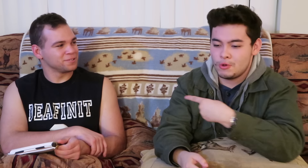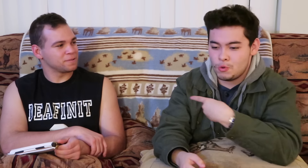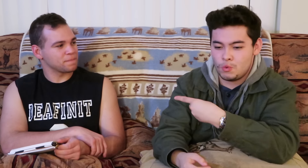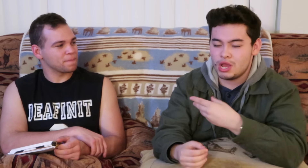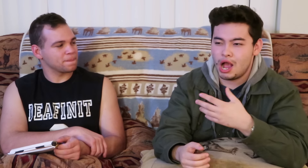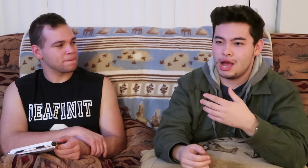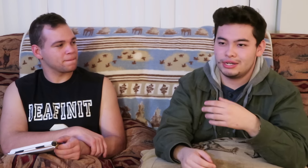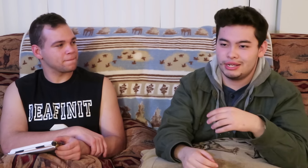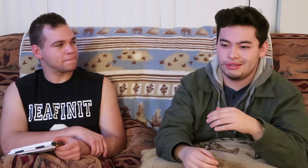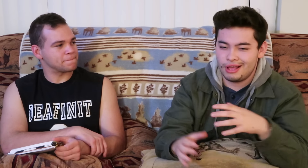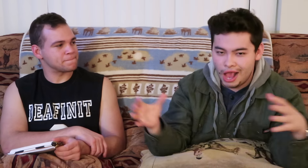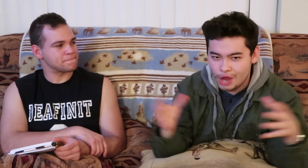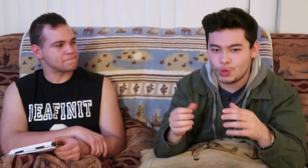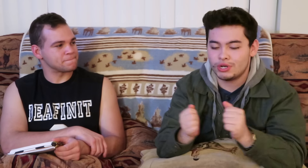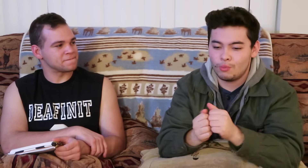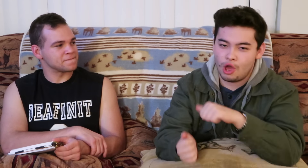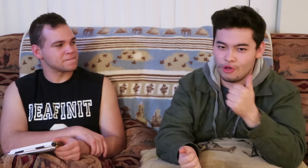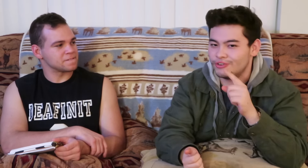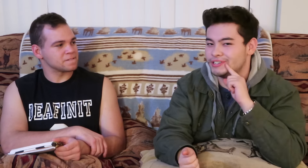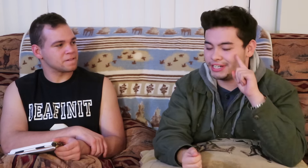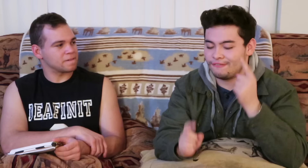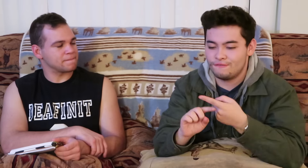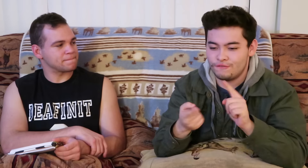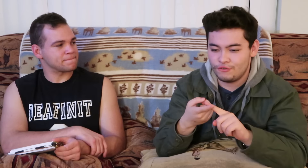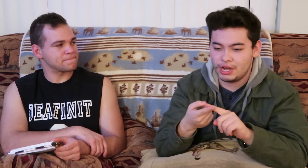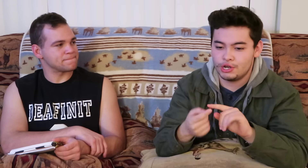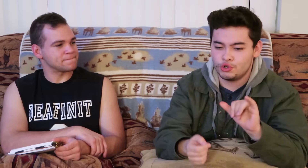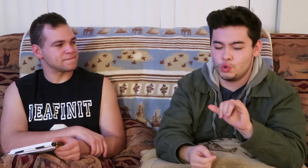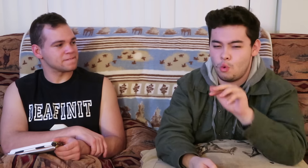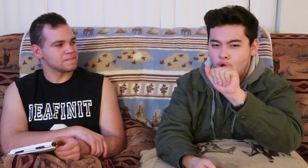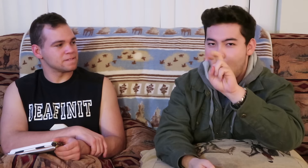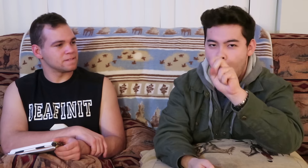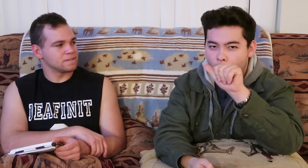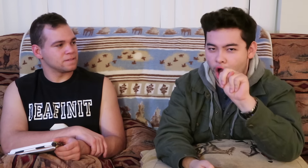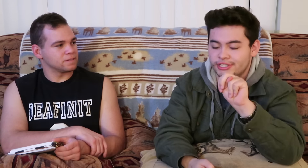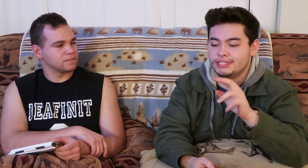we started hanging with another deaf friend too, Austin